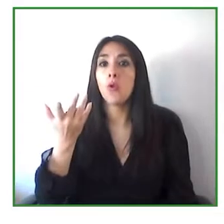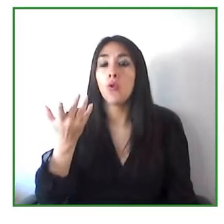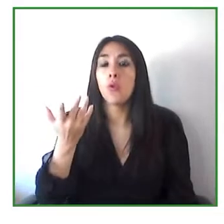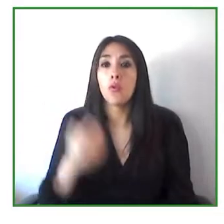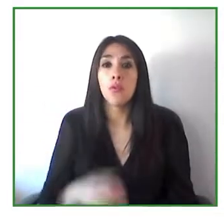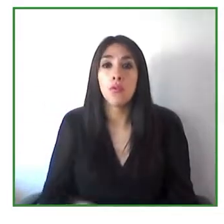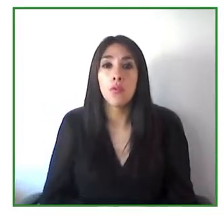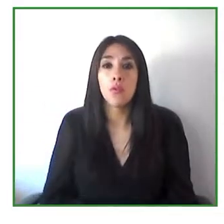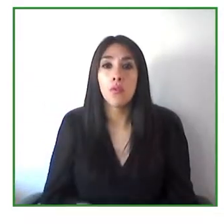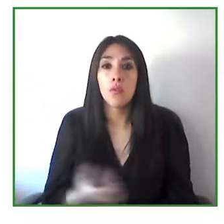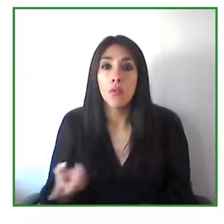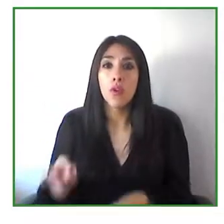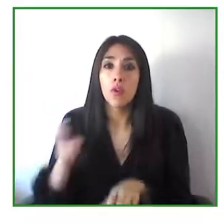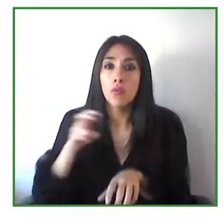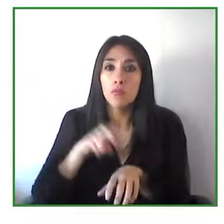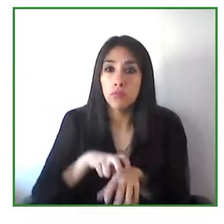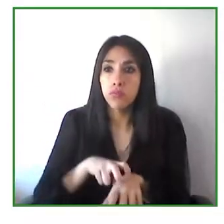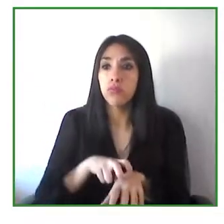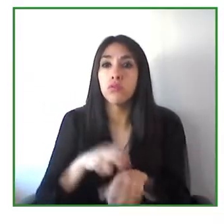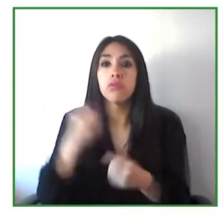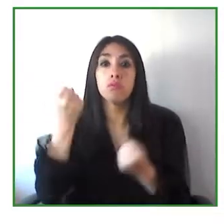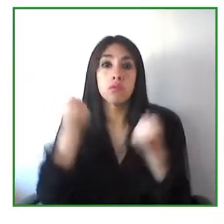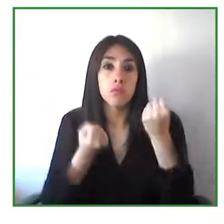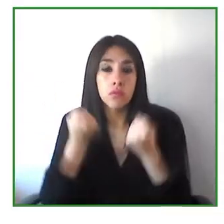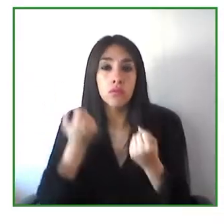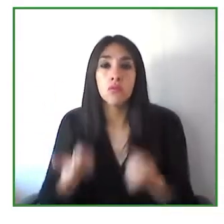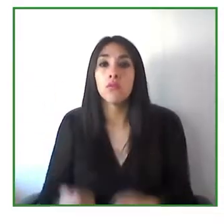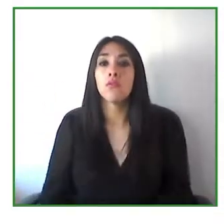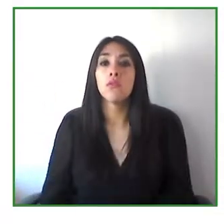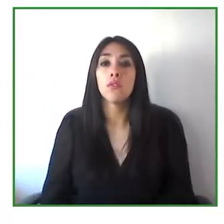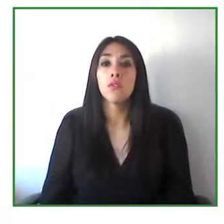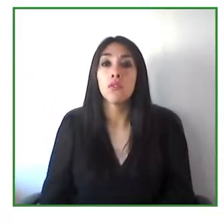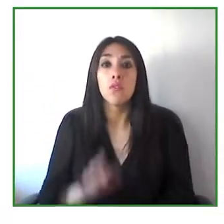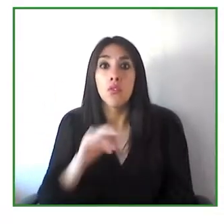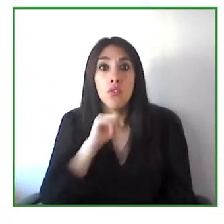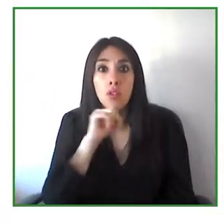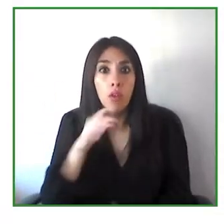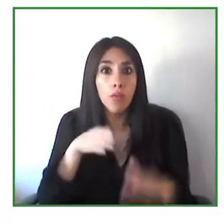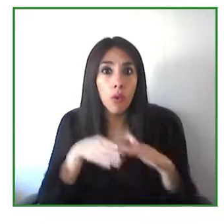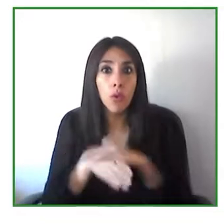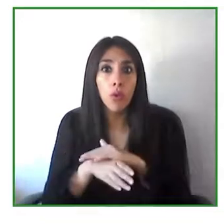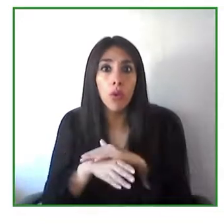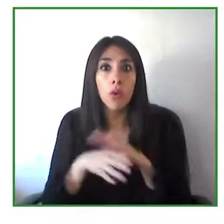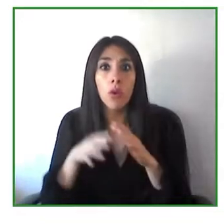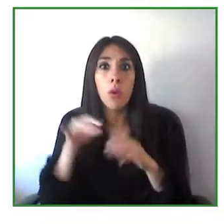So, there is a standard for that there is a standard issued by the World Wide Web Consortium